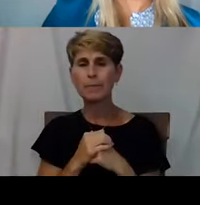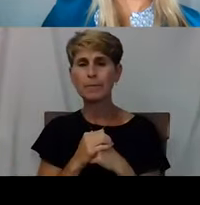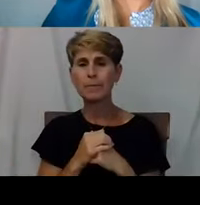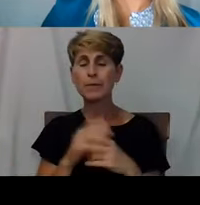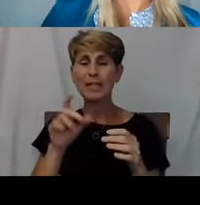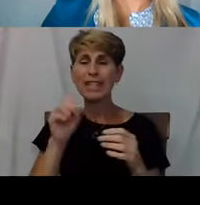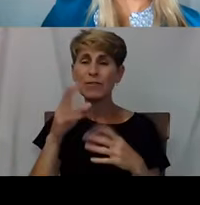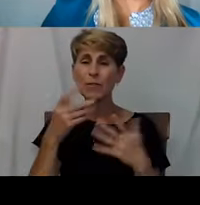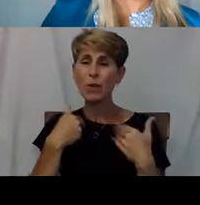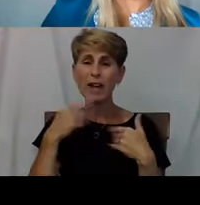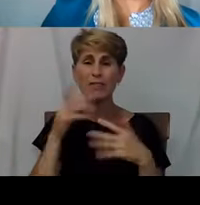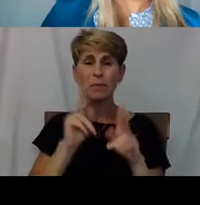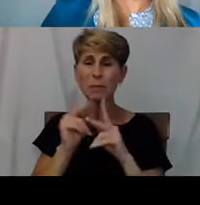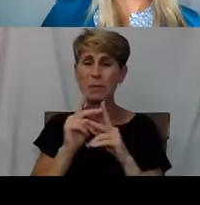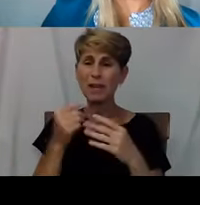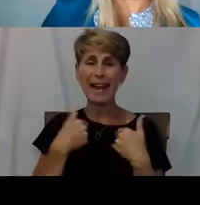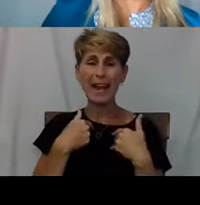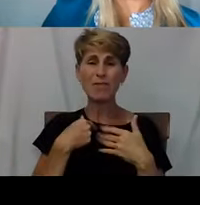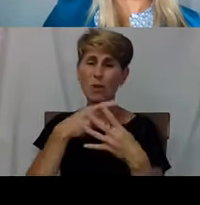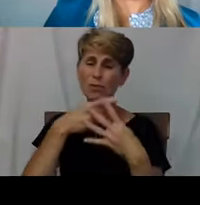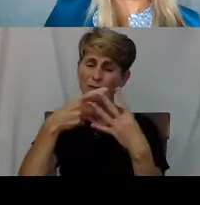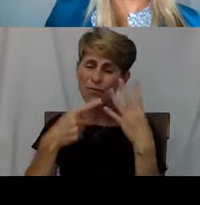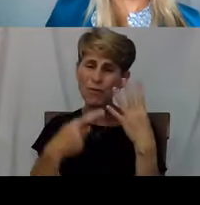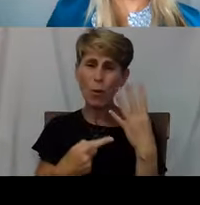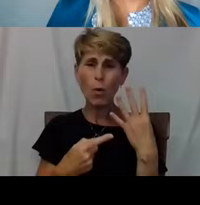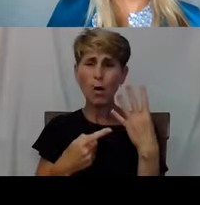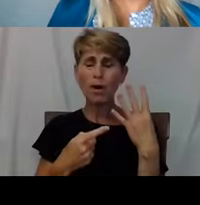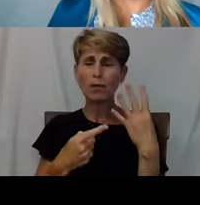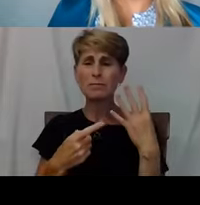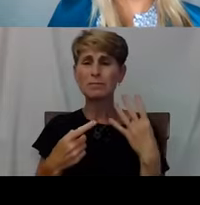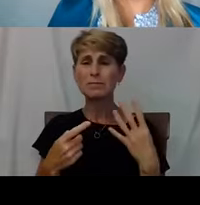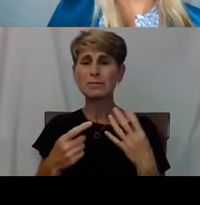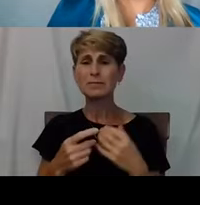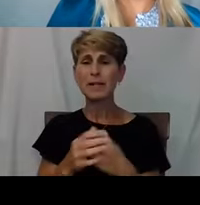and like Brett was saying through volunteering,